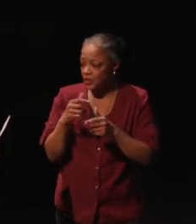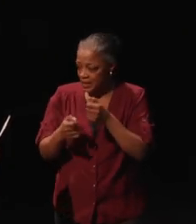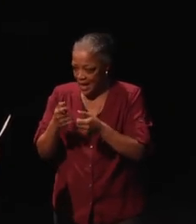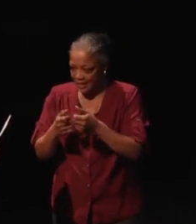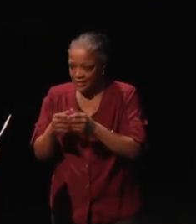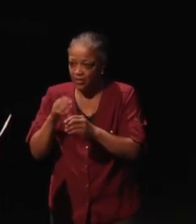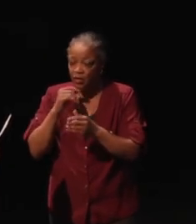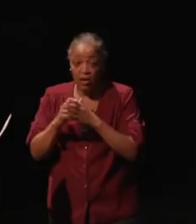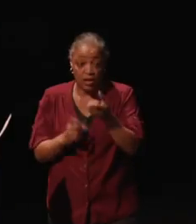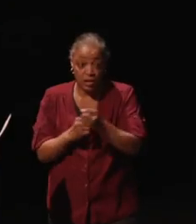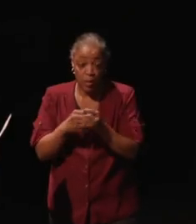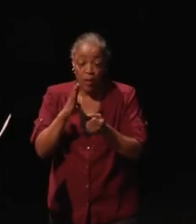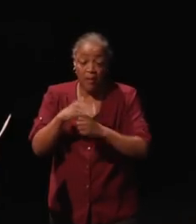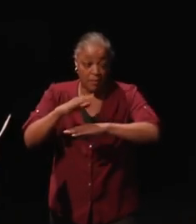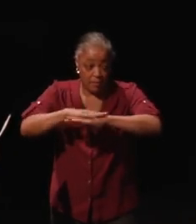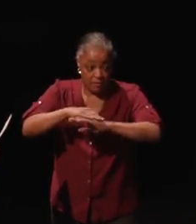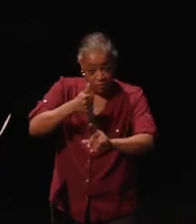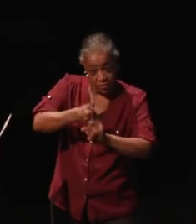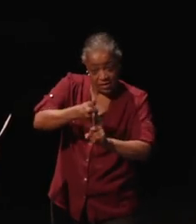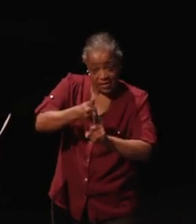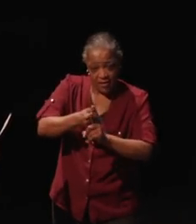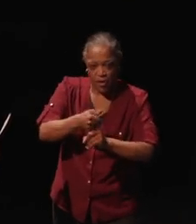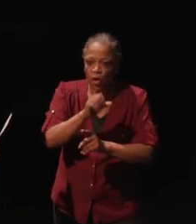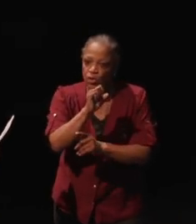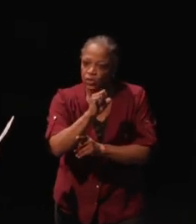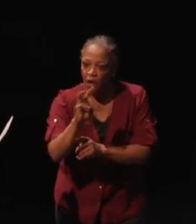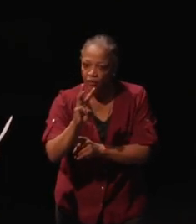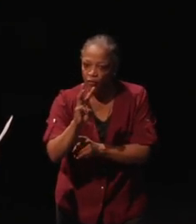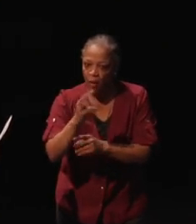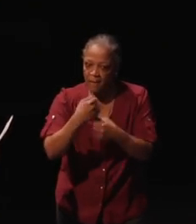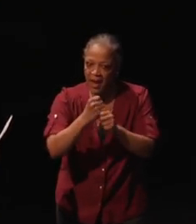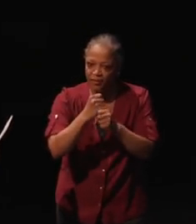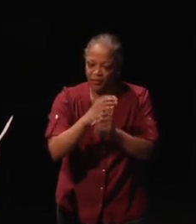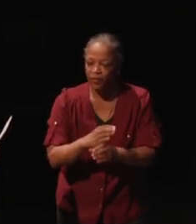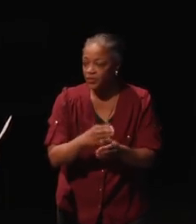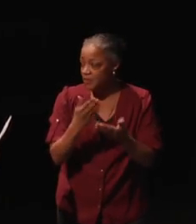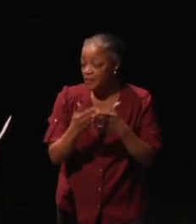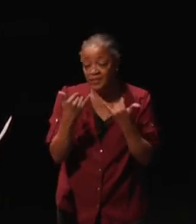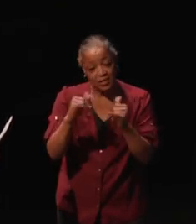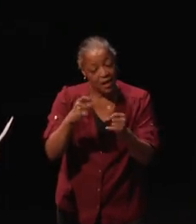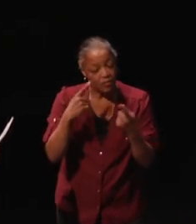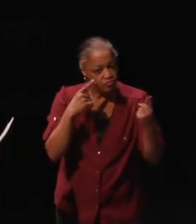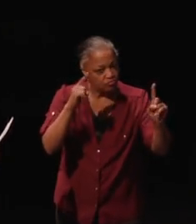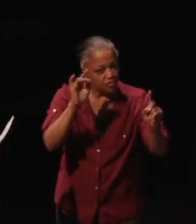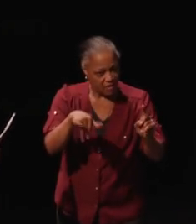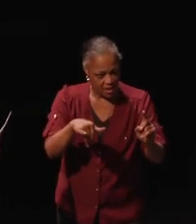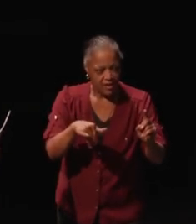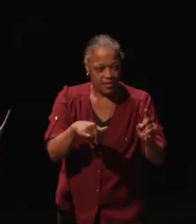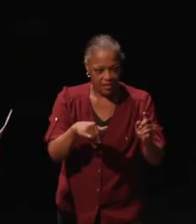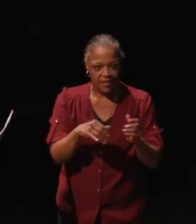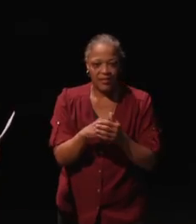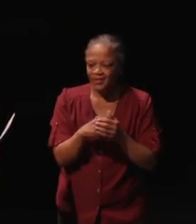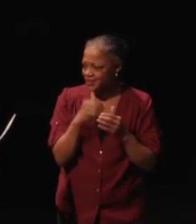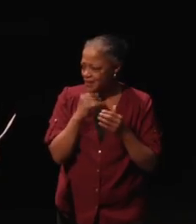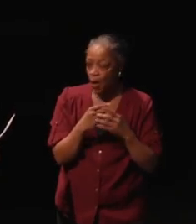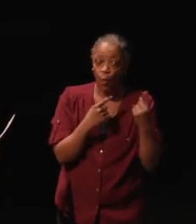aren't supported by the platform, the software manufacturer may still have to achieve it. It's not one or the other.